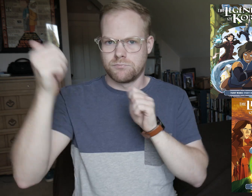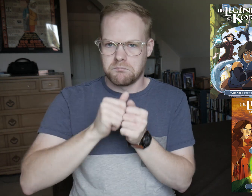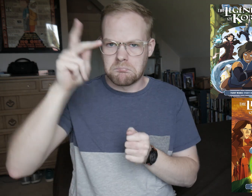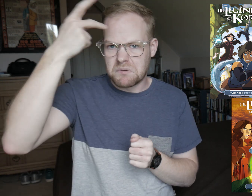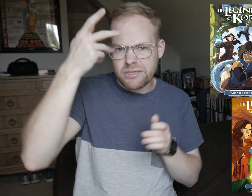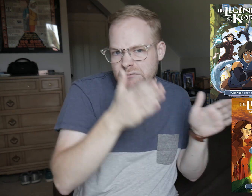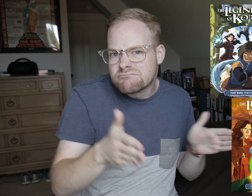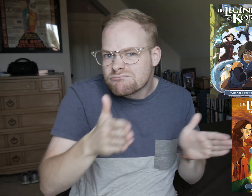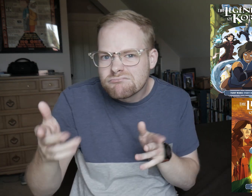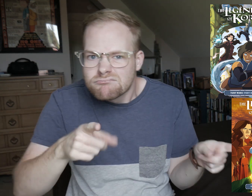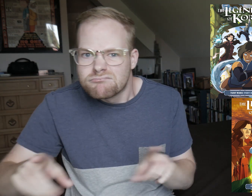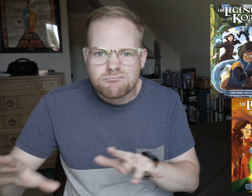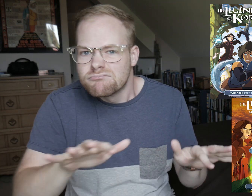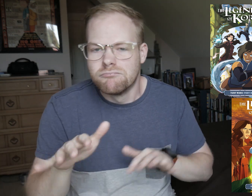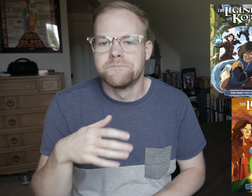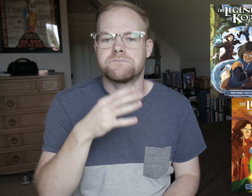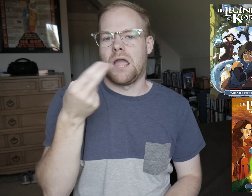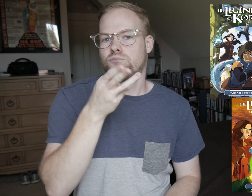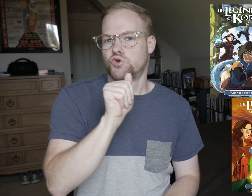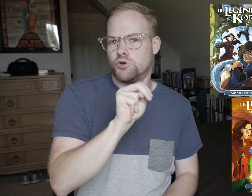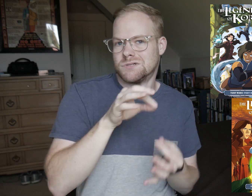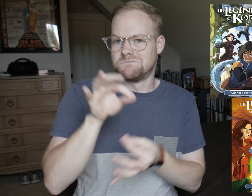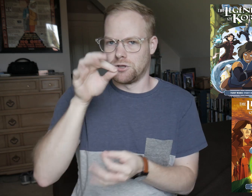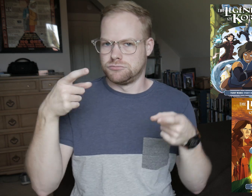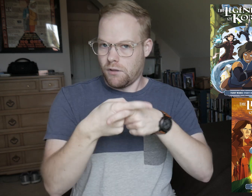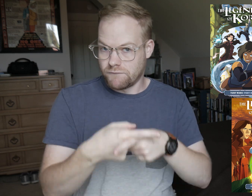with political scheming going on and human/spirit conflict.